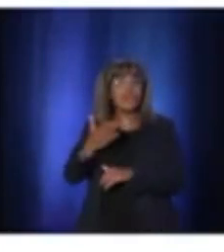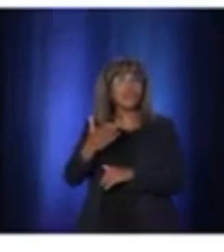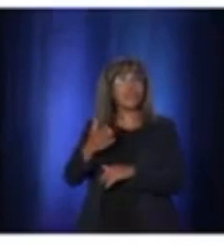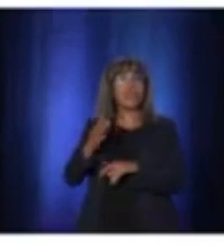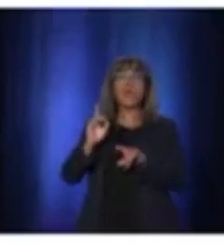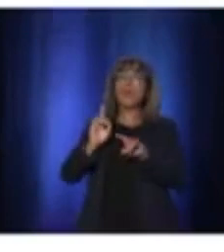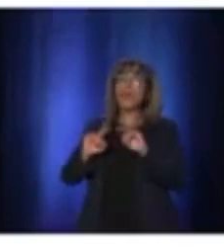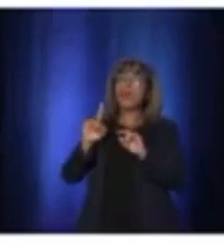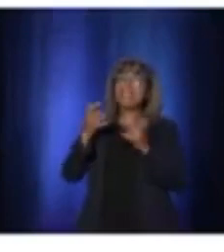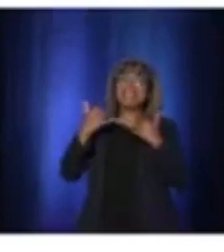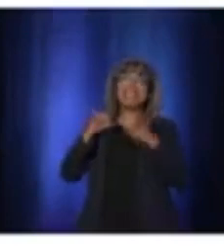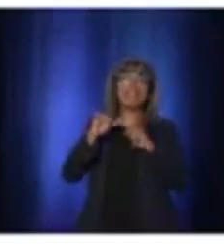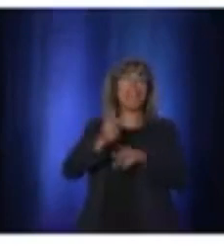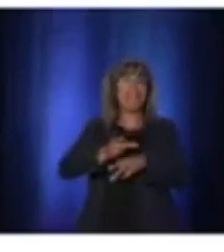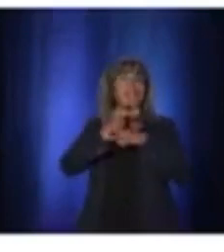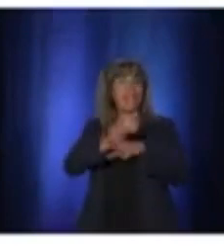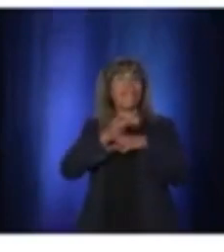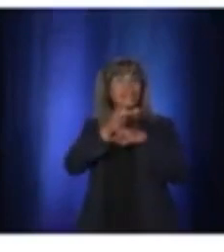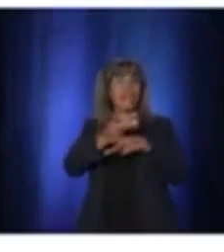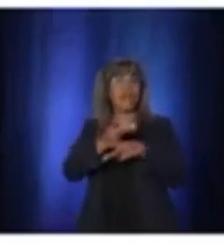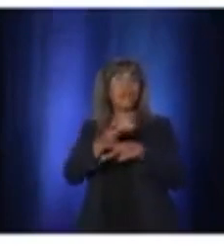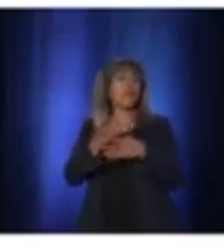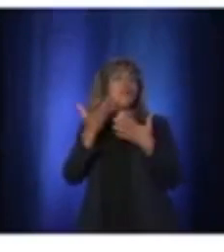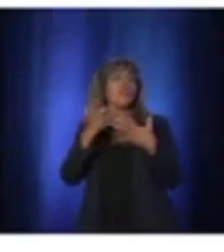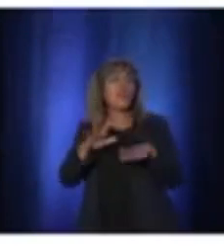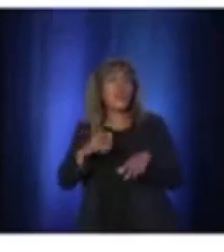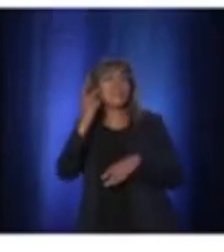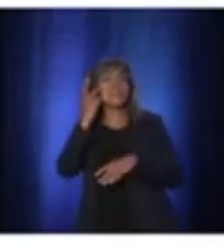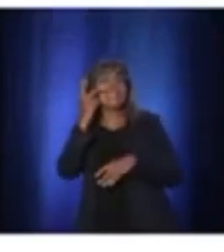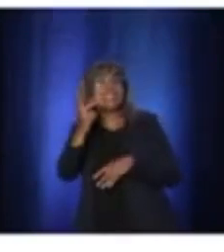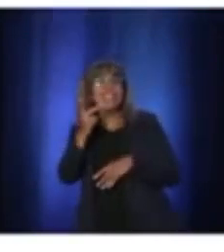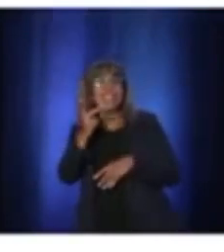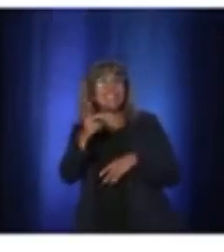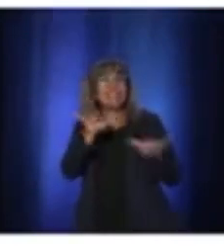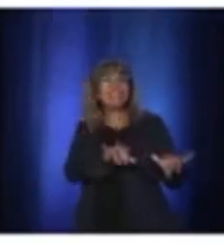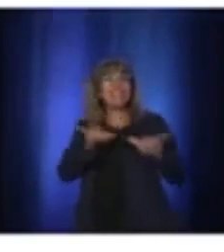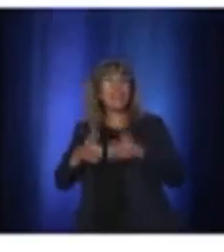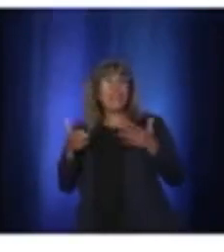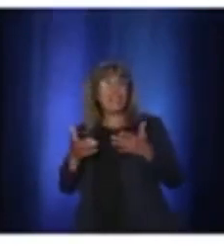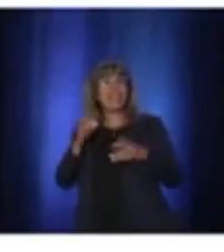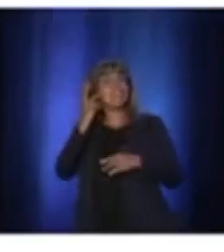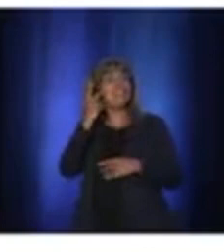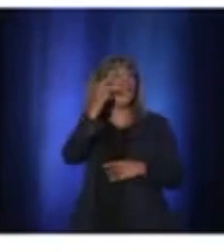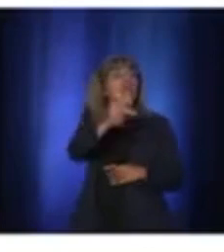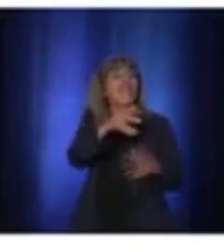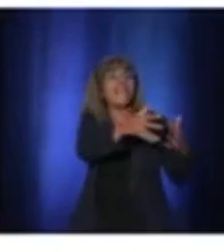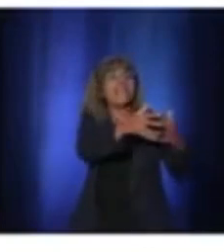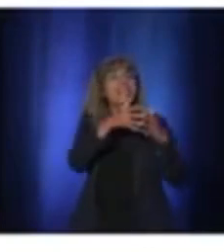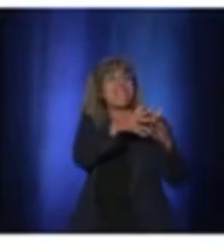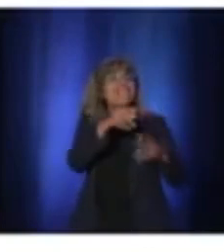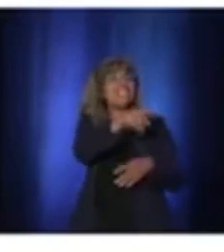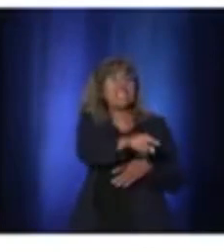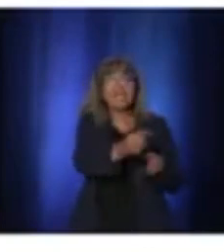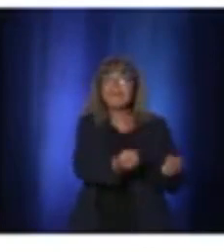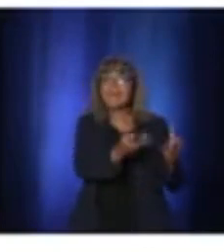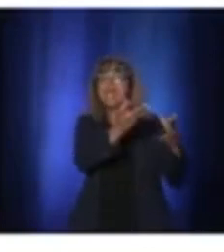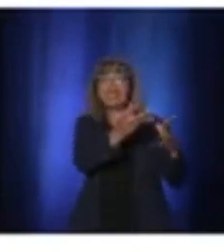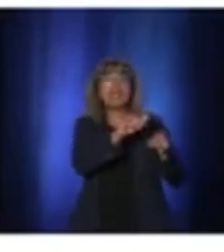as we're seeing in many states in the U.S. We don't want to be forced to go